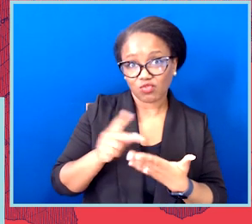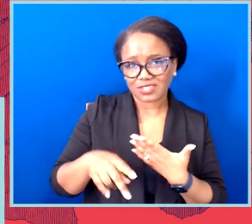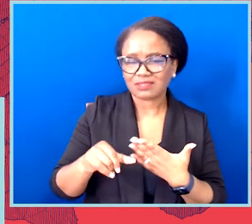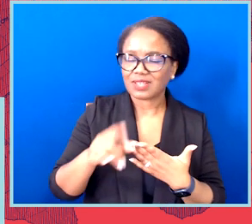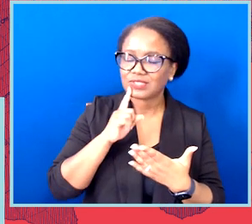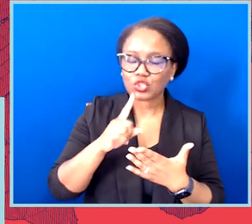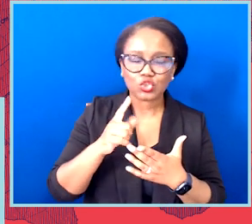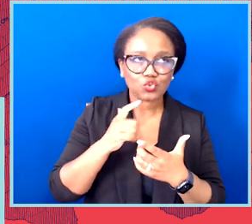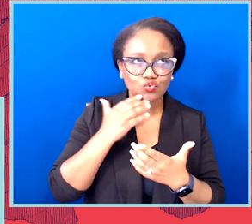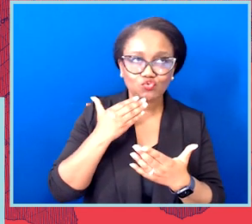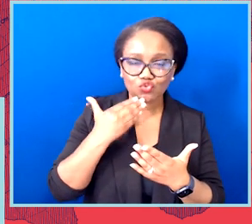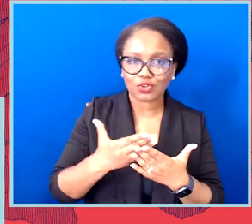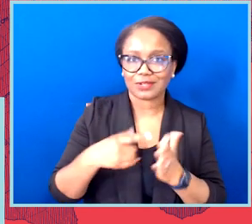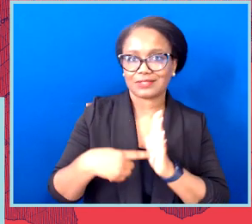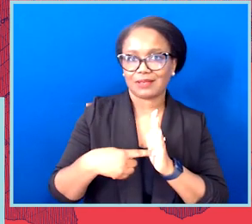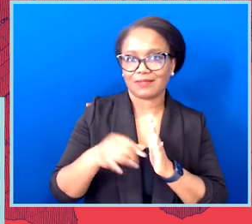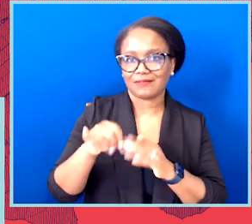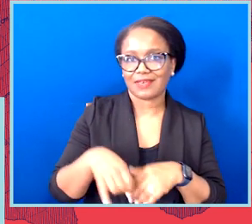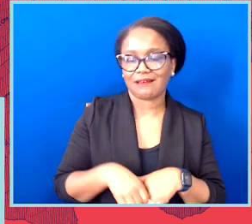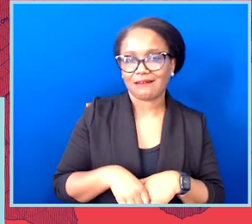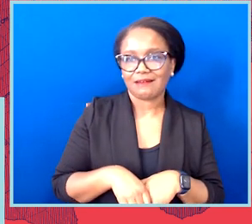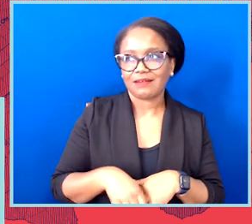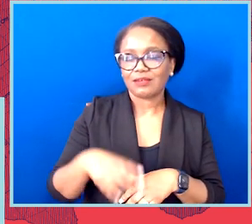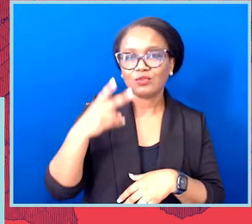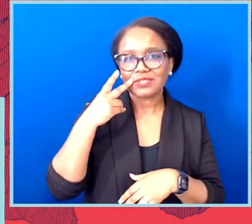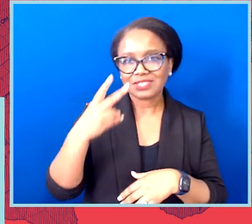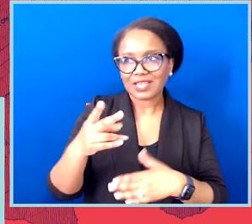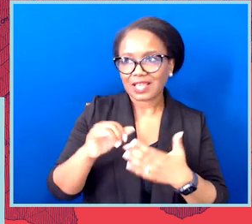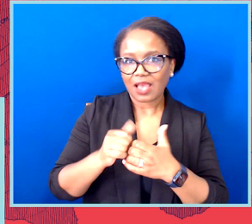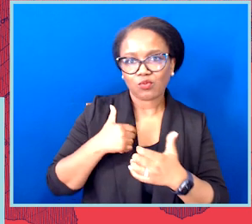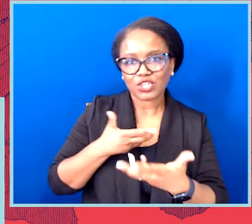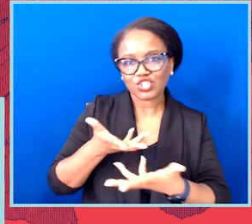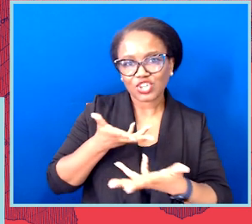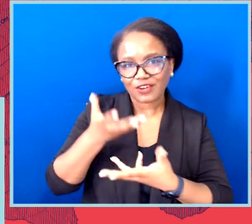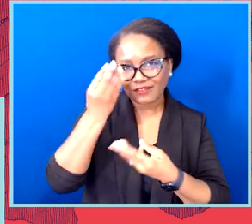These are regional working groups that work to share, cross-pollinate and develop effective